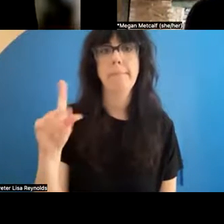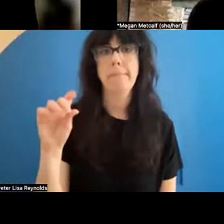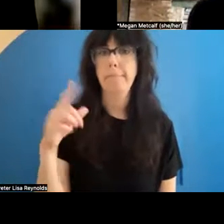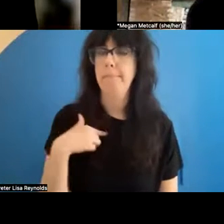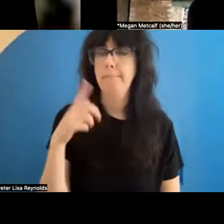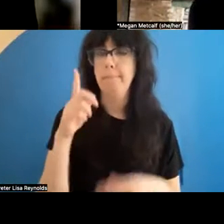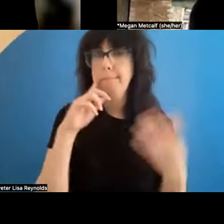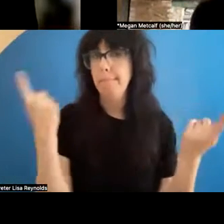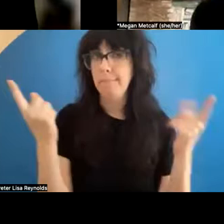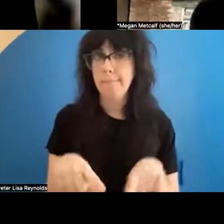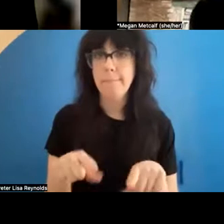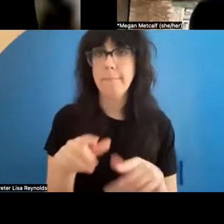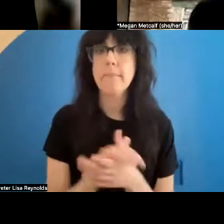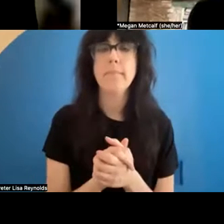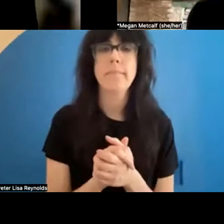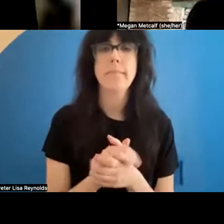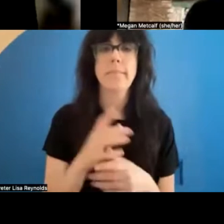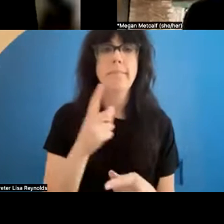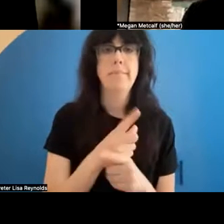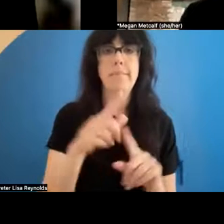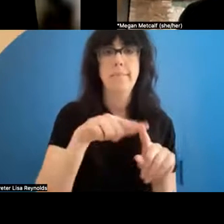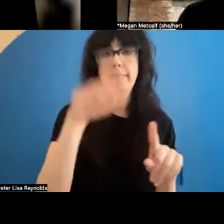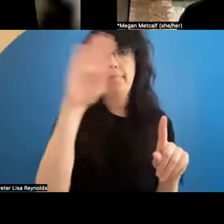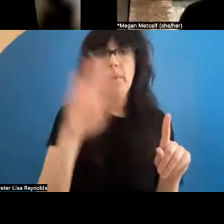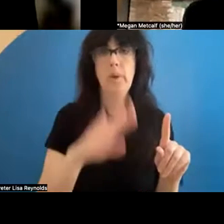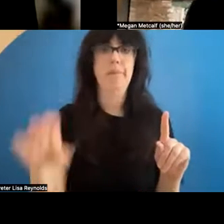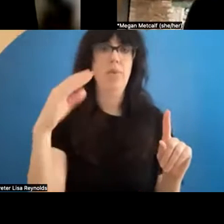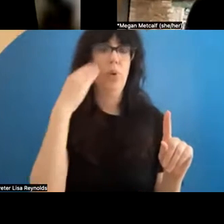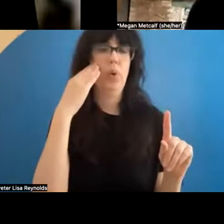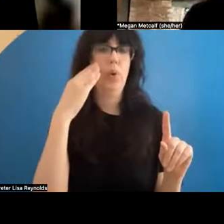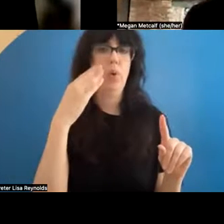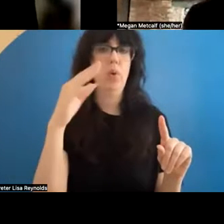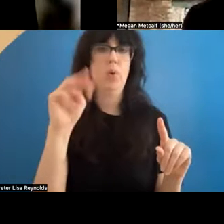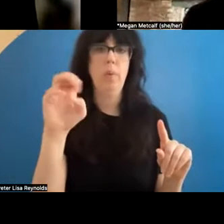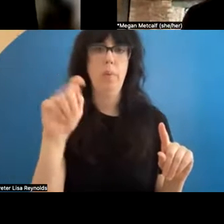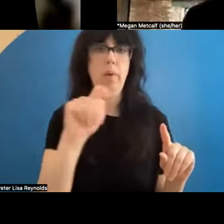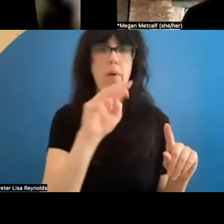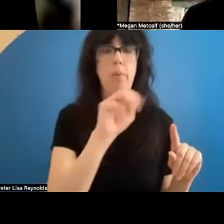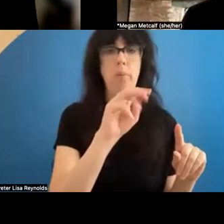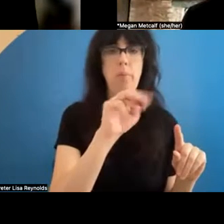Megan Metcalf: There could come a day that the Met or MOMA is interested. Those things